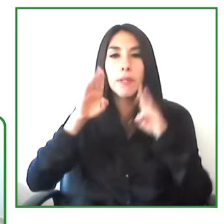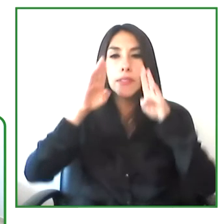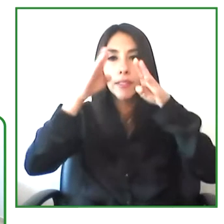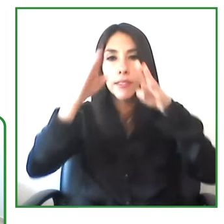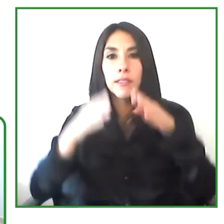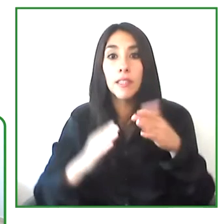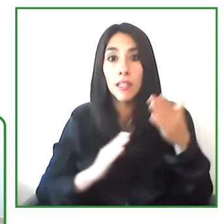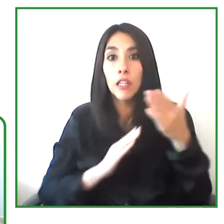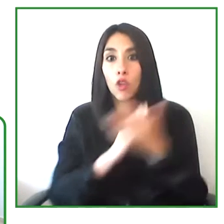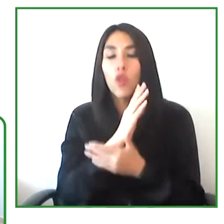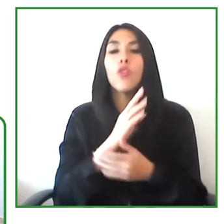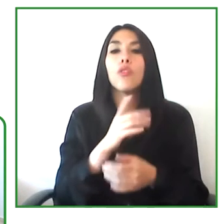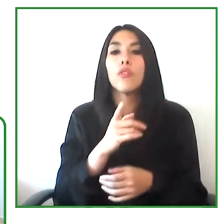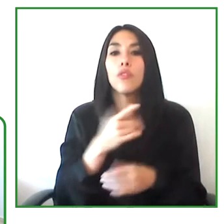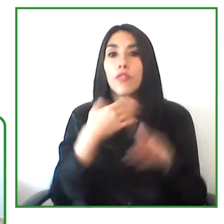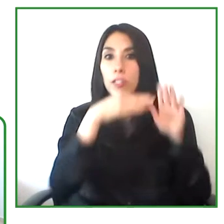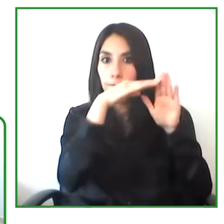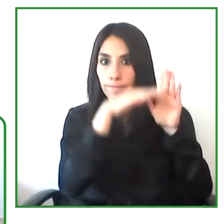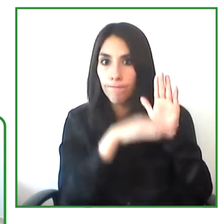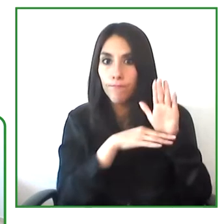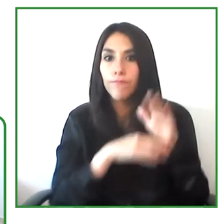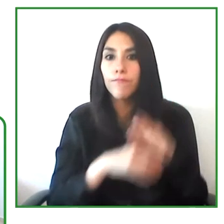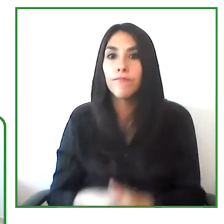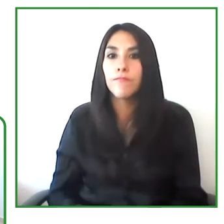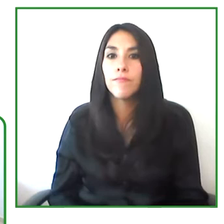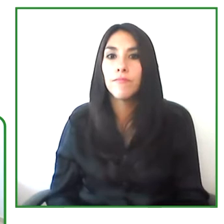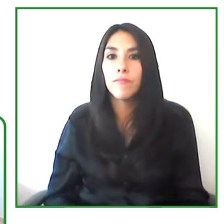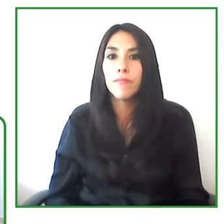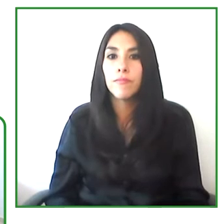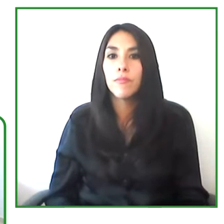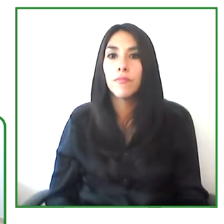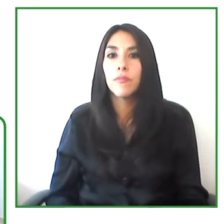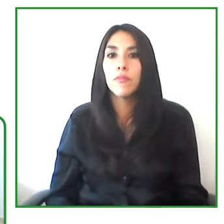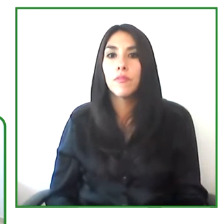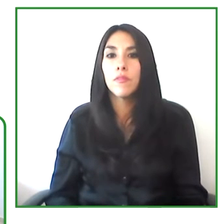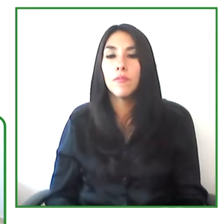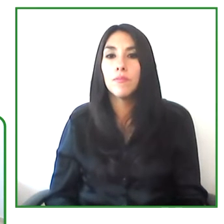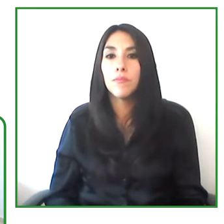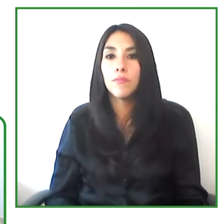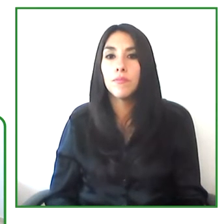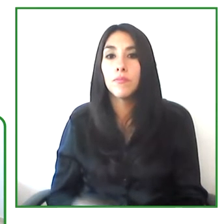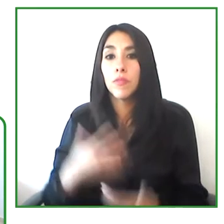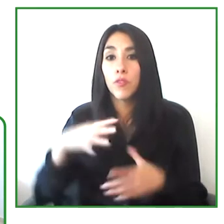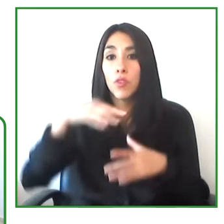and also the article number nine is accessibility. And we have this campaign in this federation